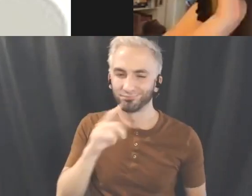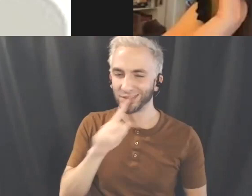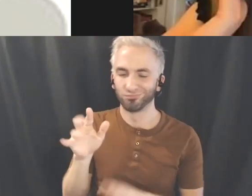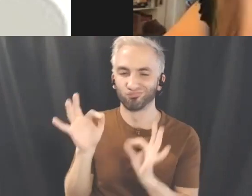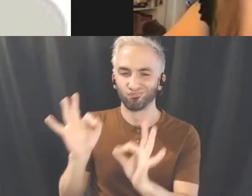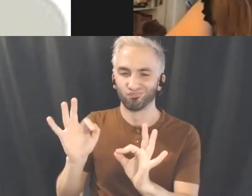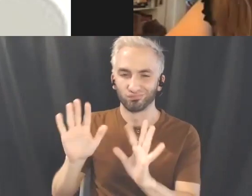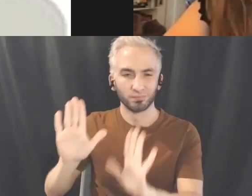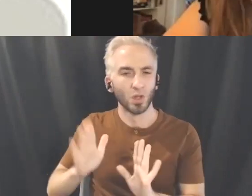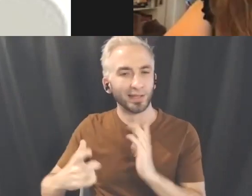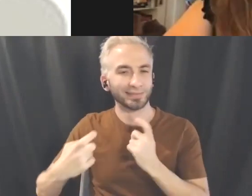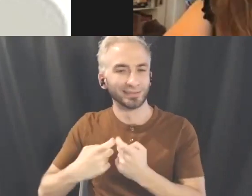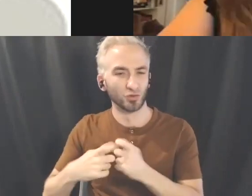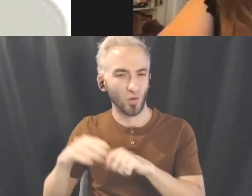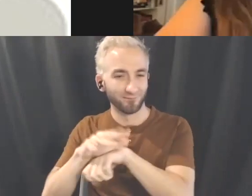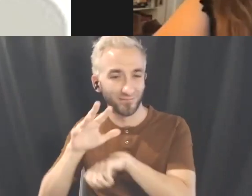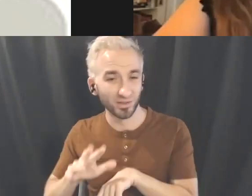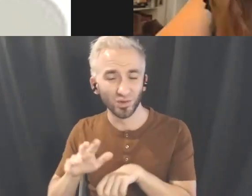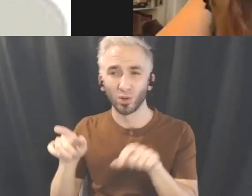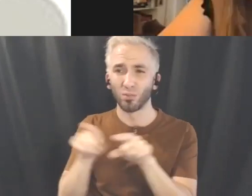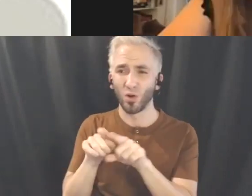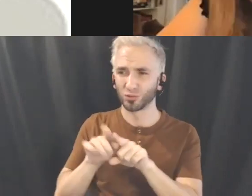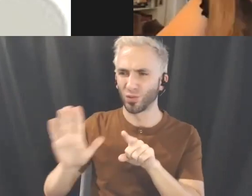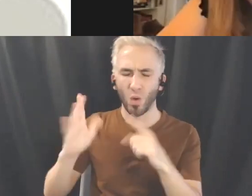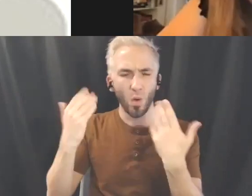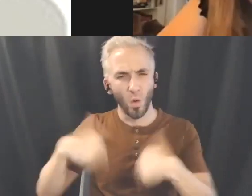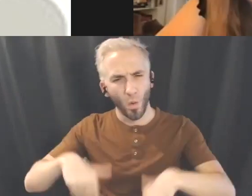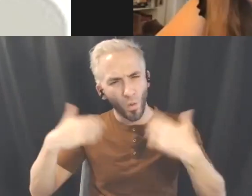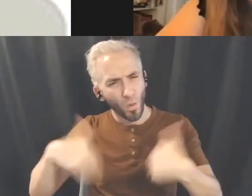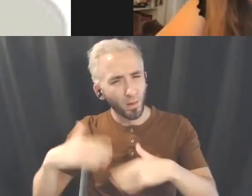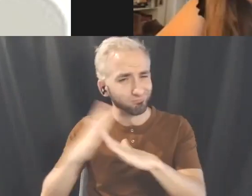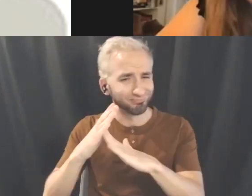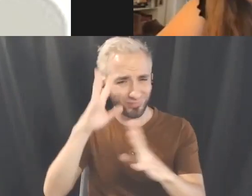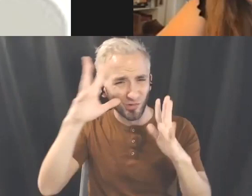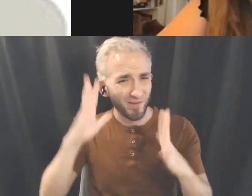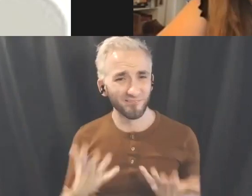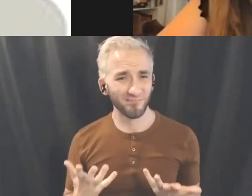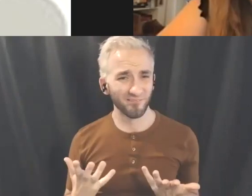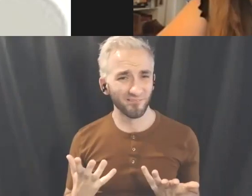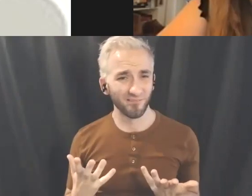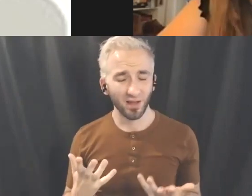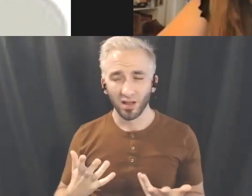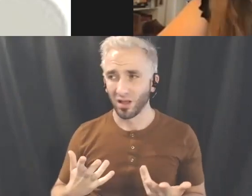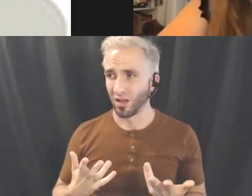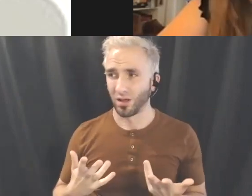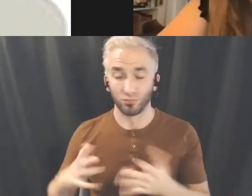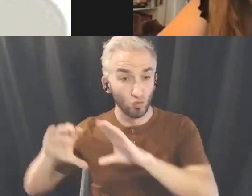is really just how creative they are frankly. How creative as a group that they are,